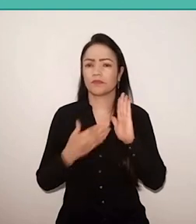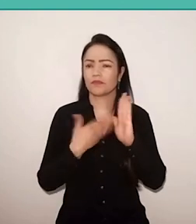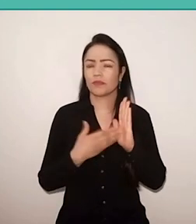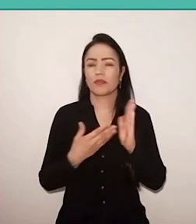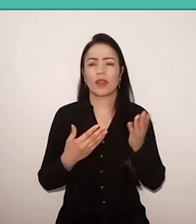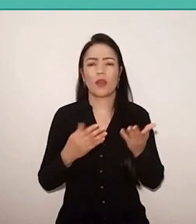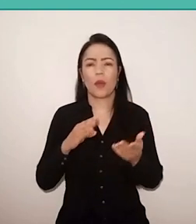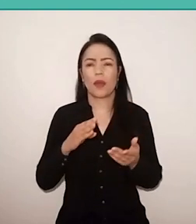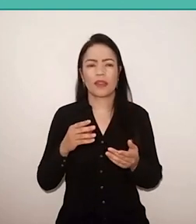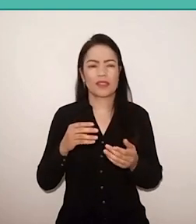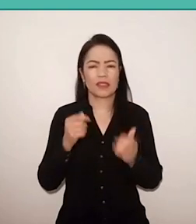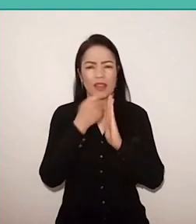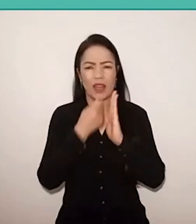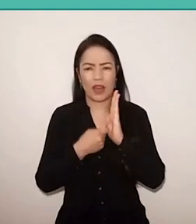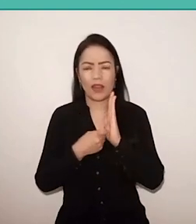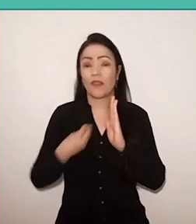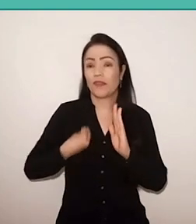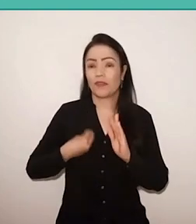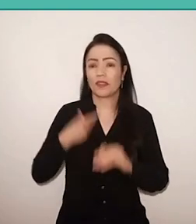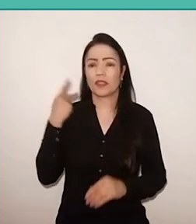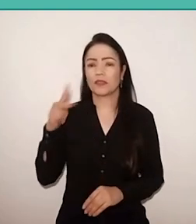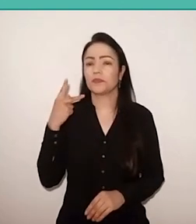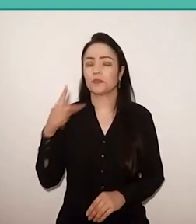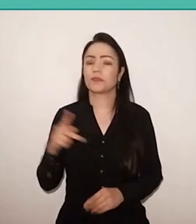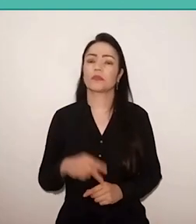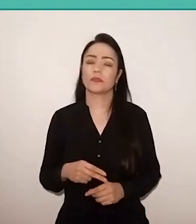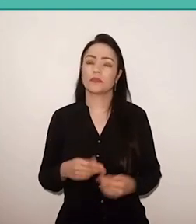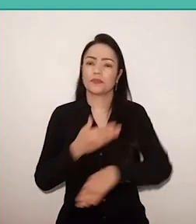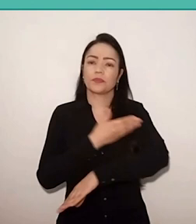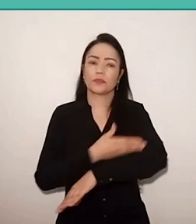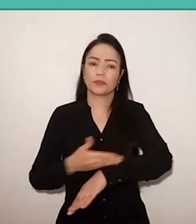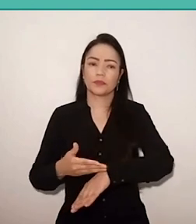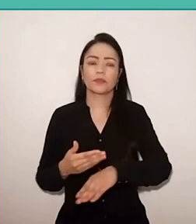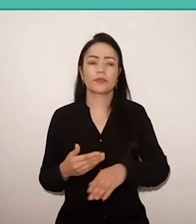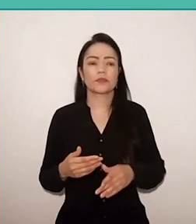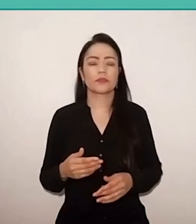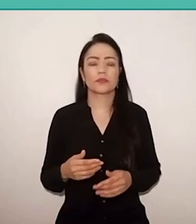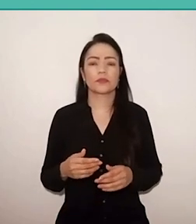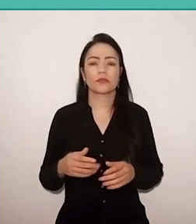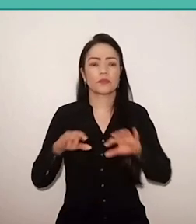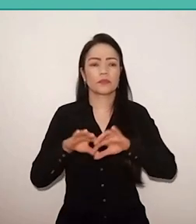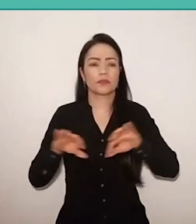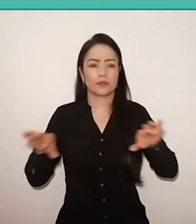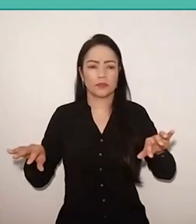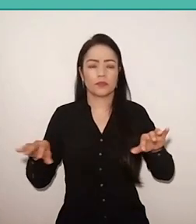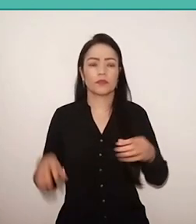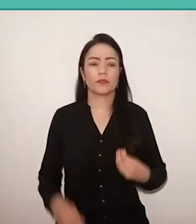work with Paulo Freire’s life, usually divide life in three moments: